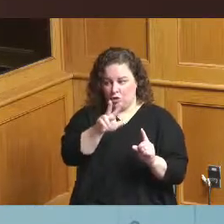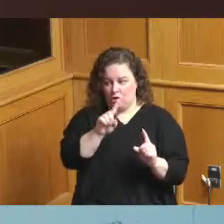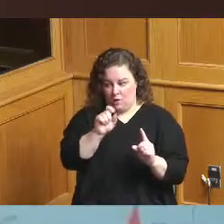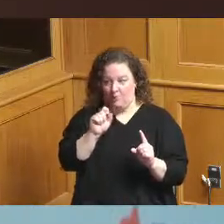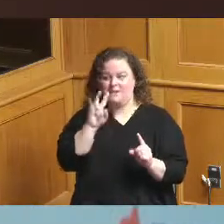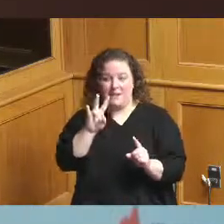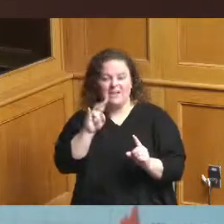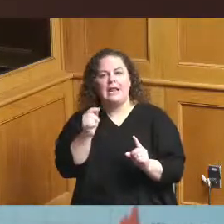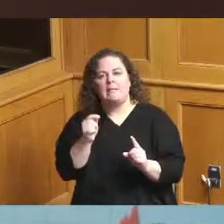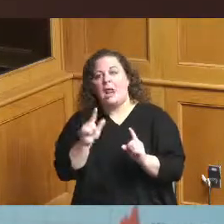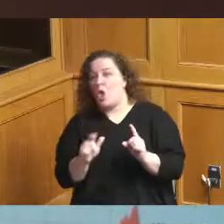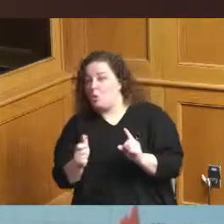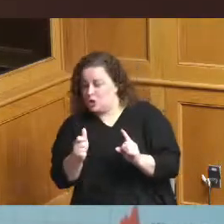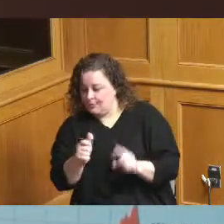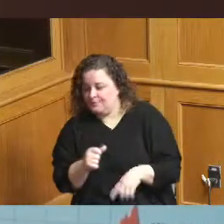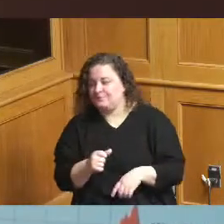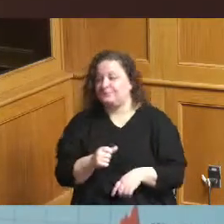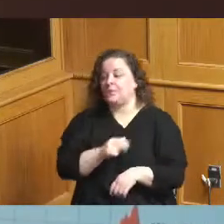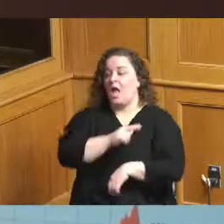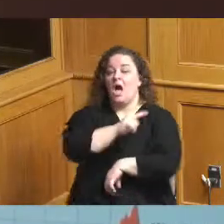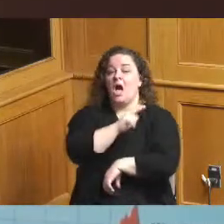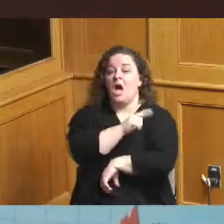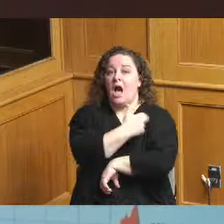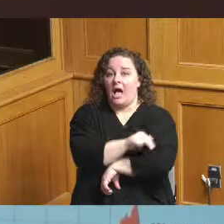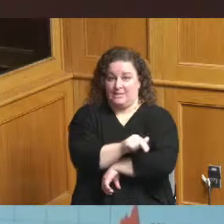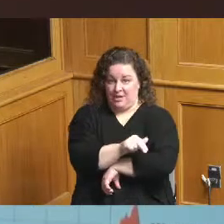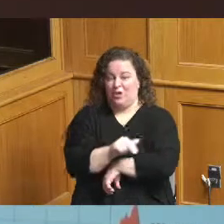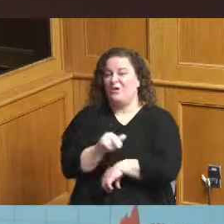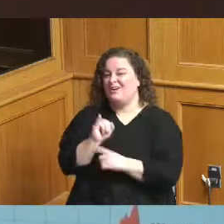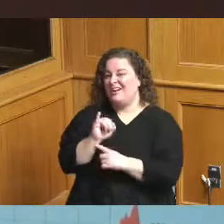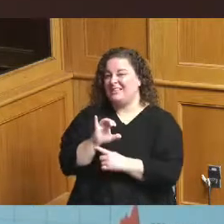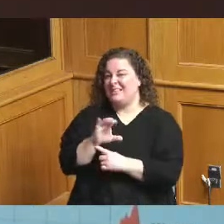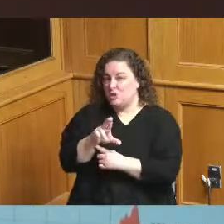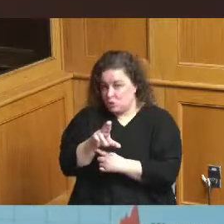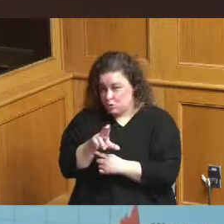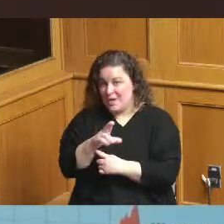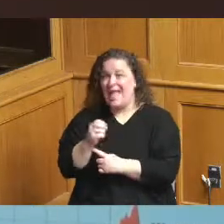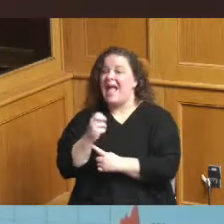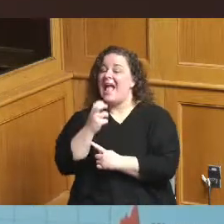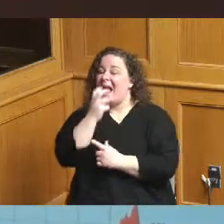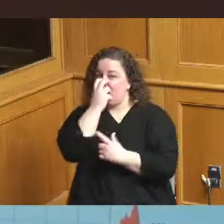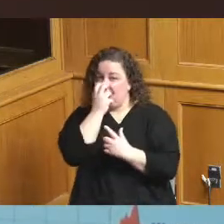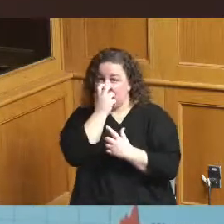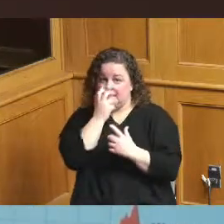hospitalizations intensive care unit admissions and ventilators still remain extremely high